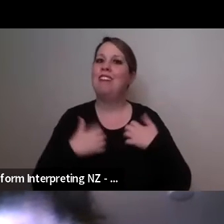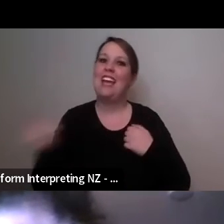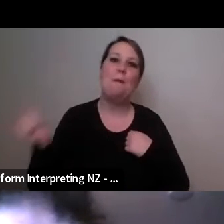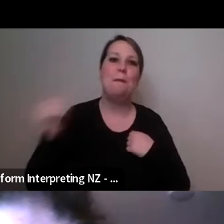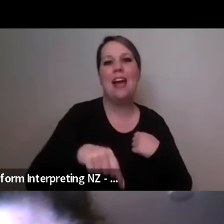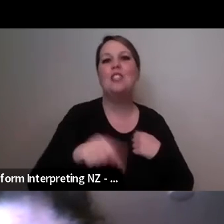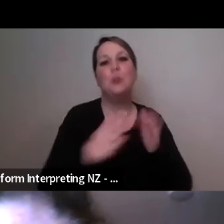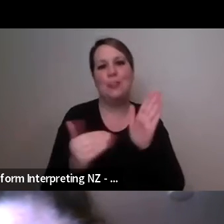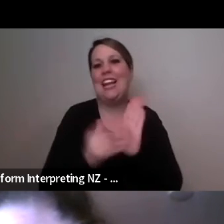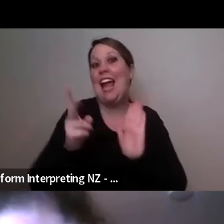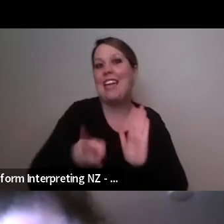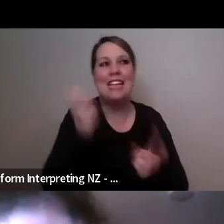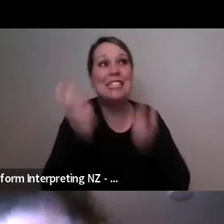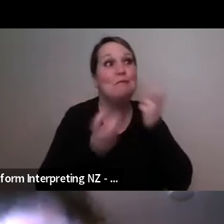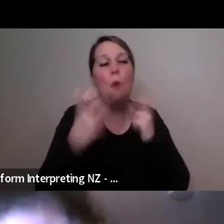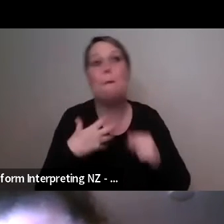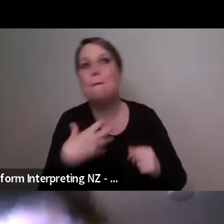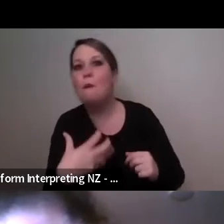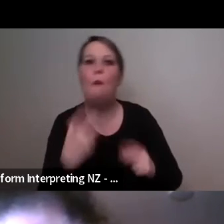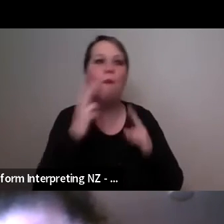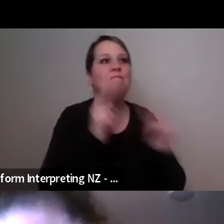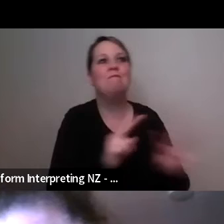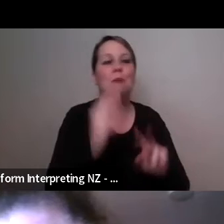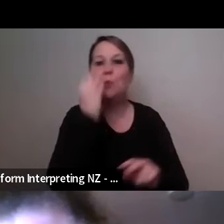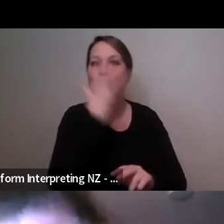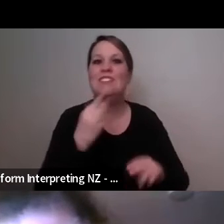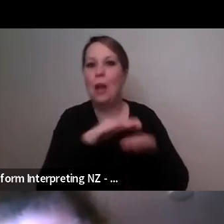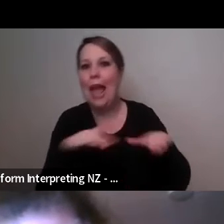I think we just need yeah an invitation an invitation and uh